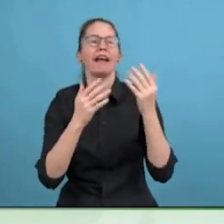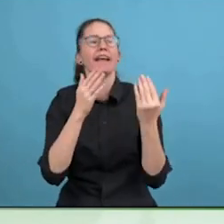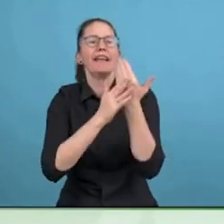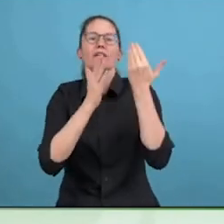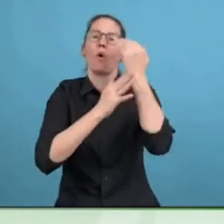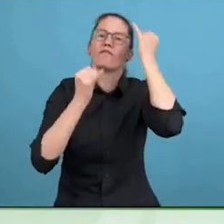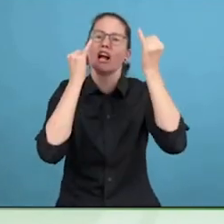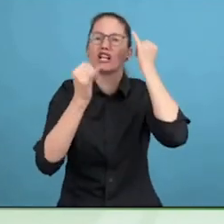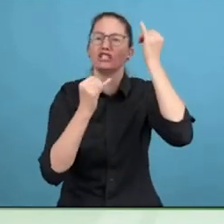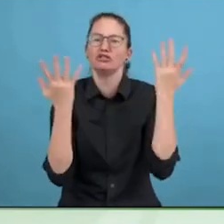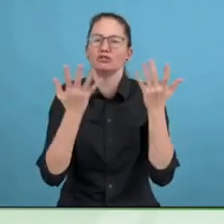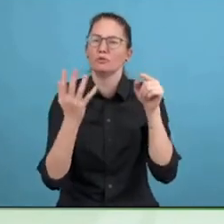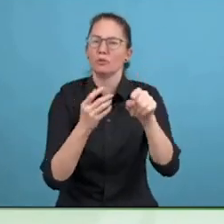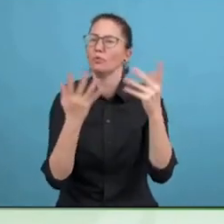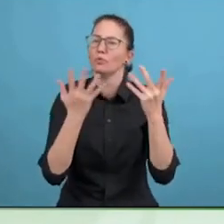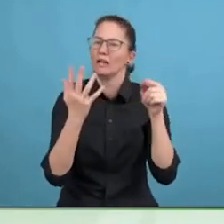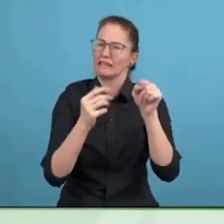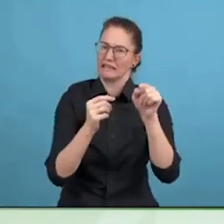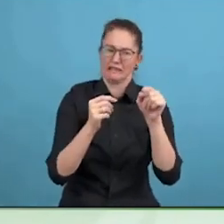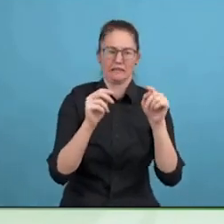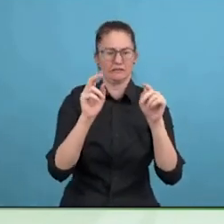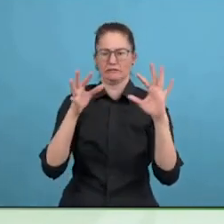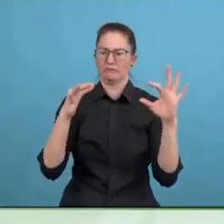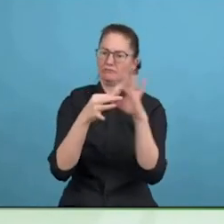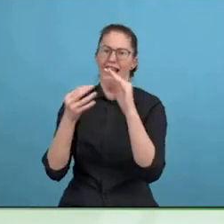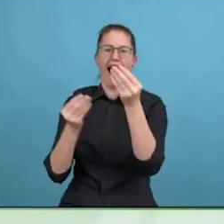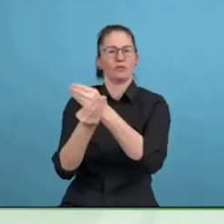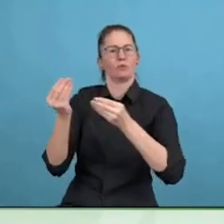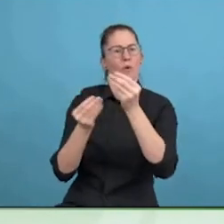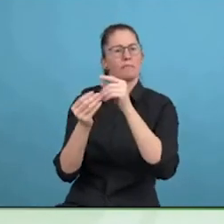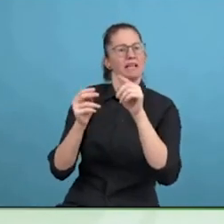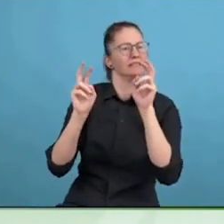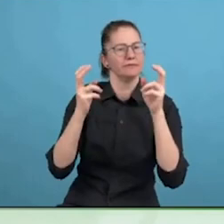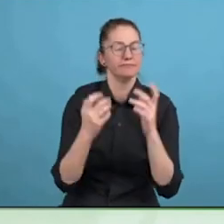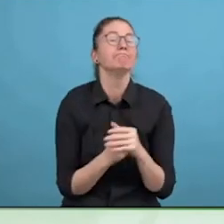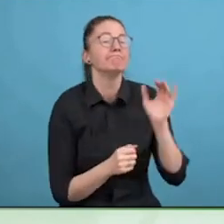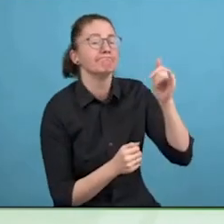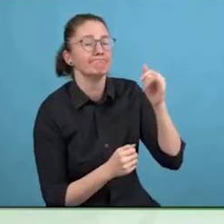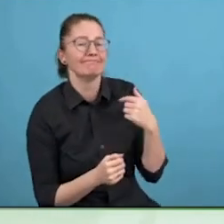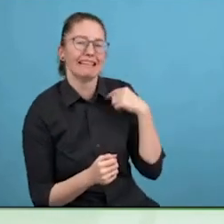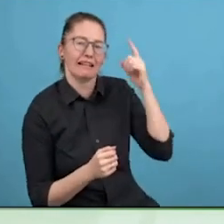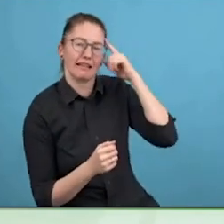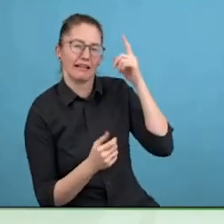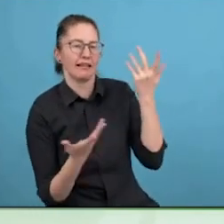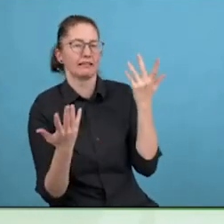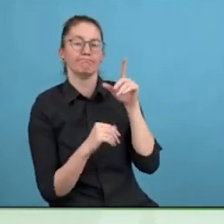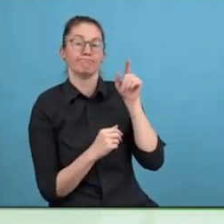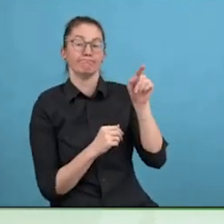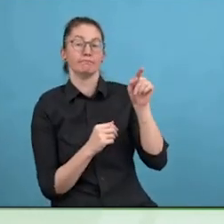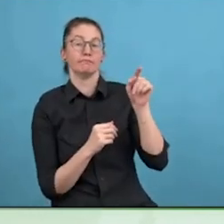pockets, conferences like this, what is this conference, Zero Project Conference, it is a platform.